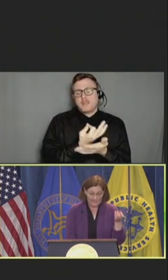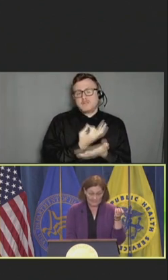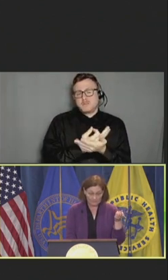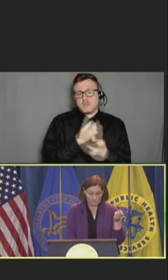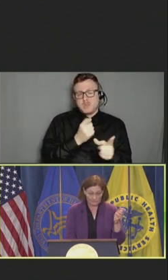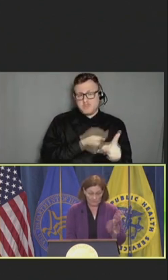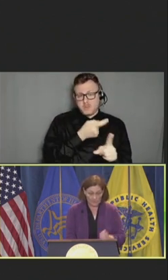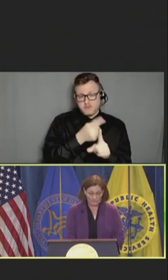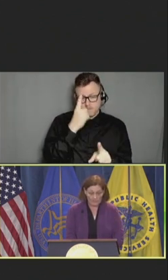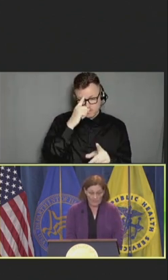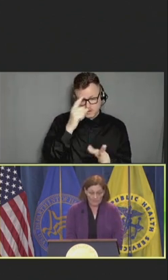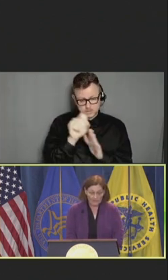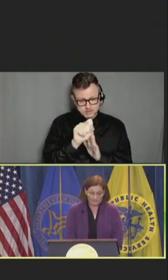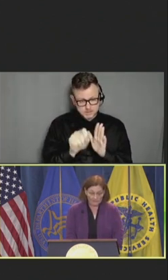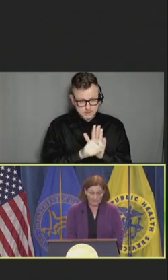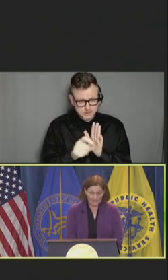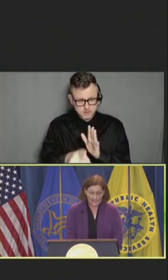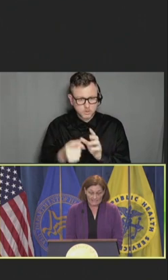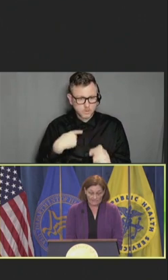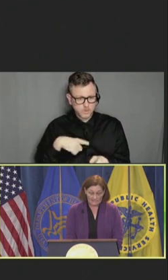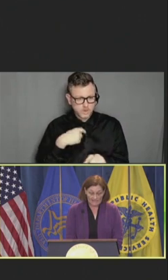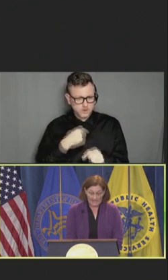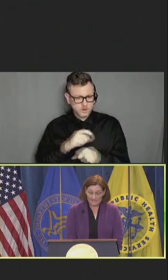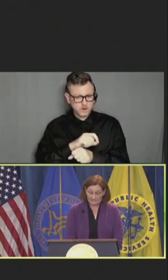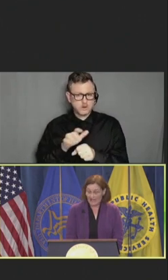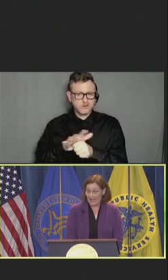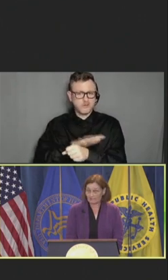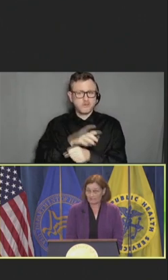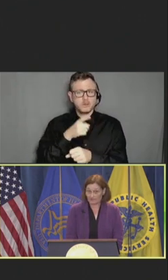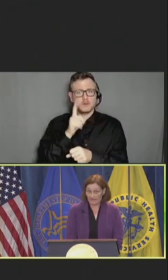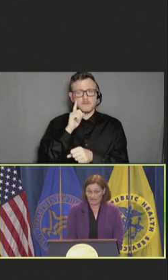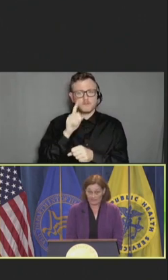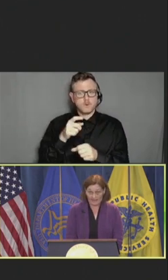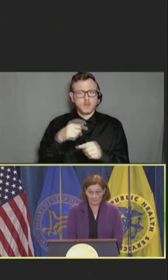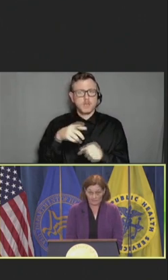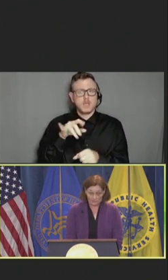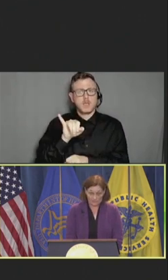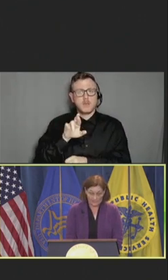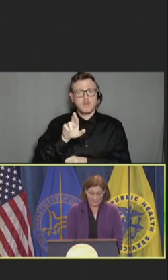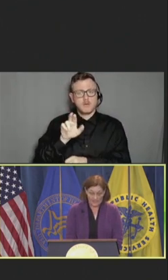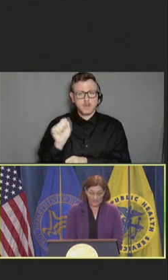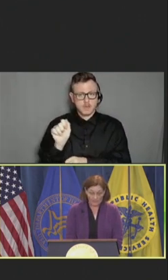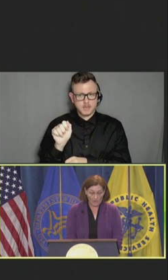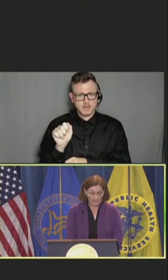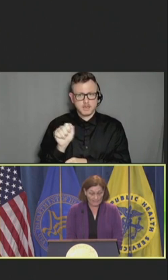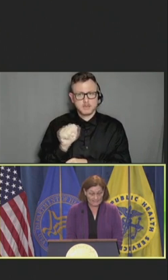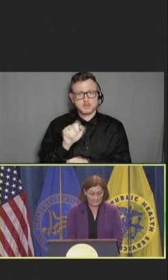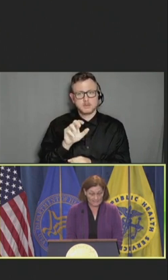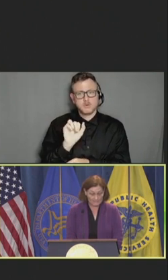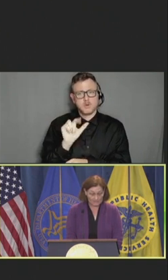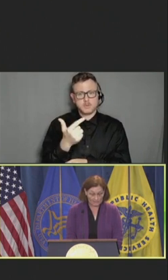States that were covering as of the date of enactment of the IRA, which was August 16th,